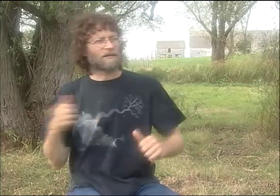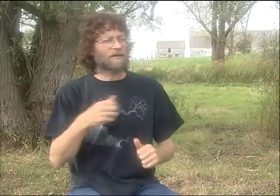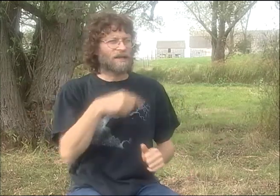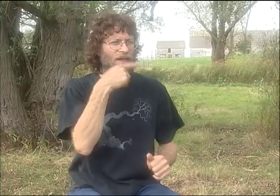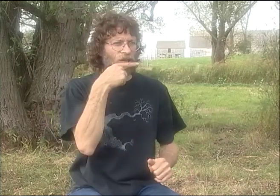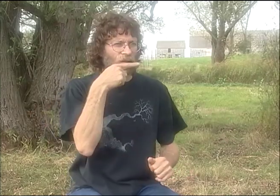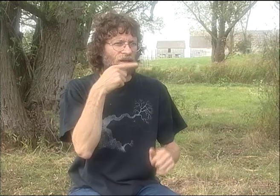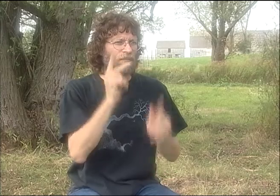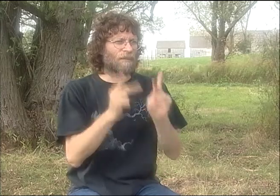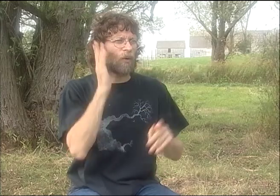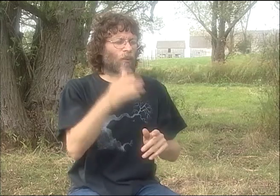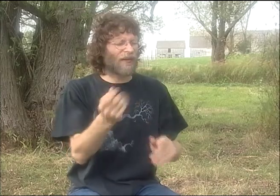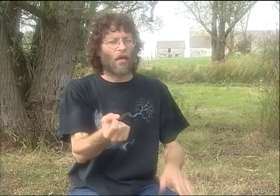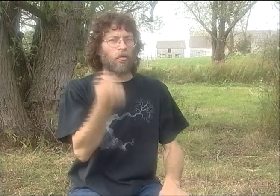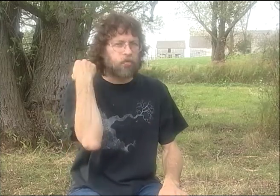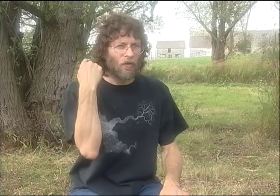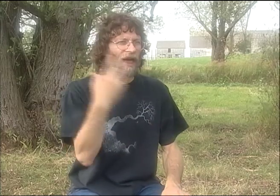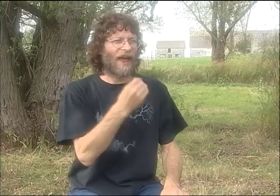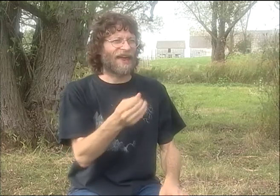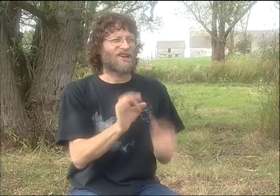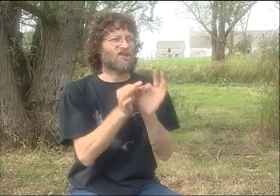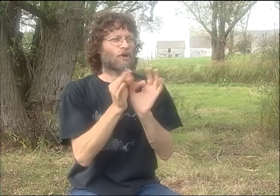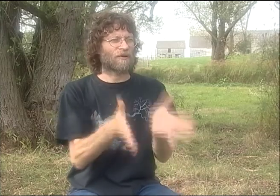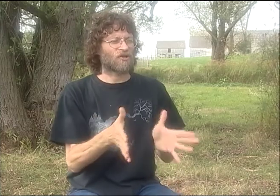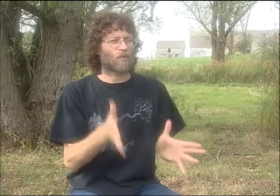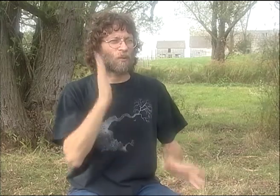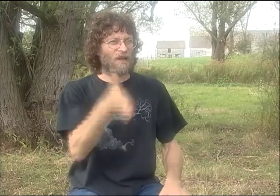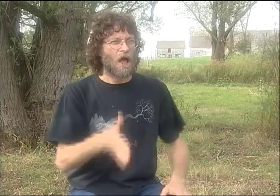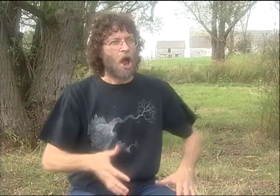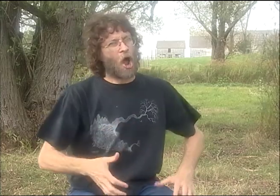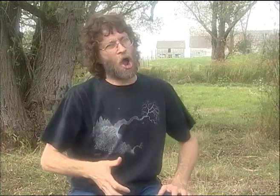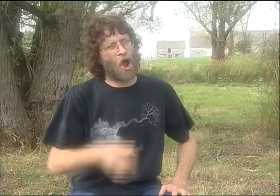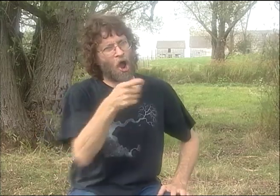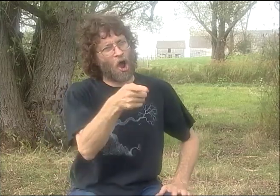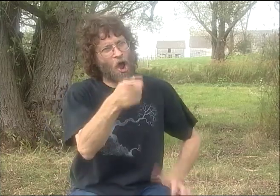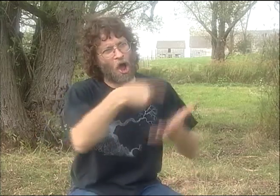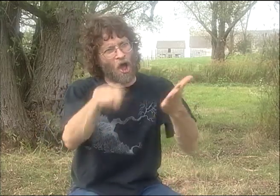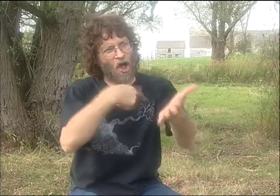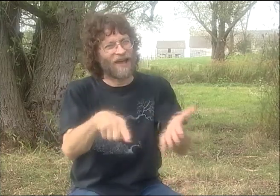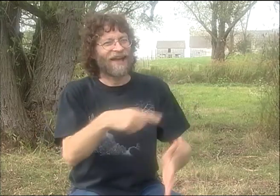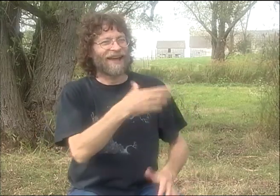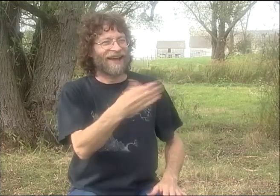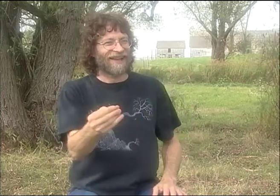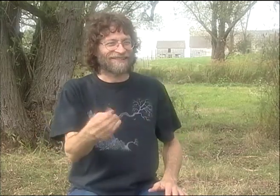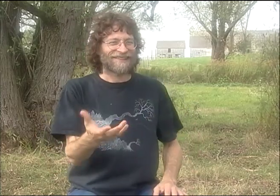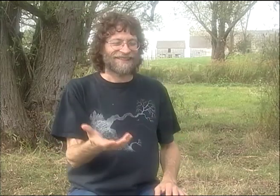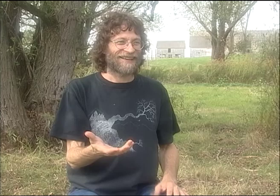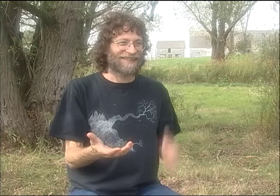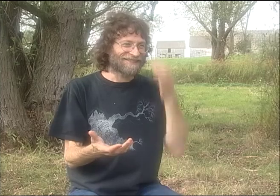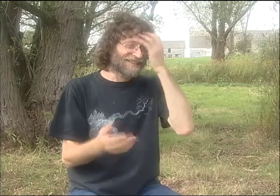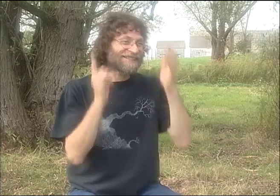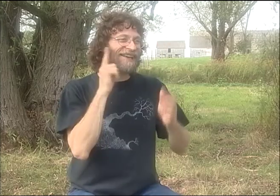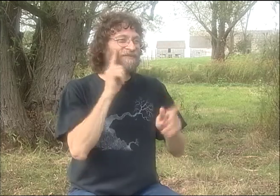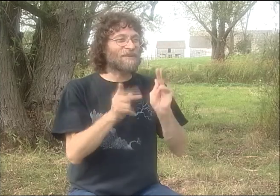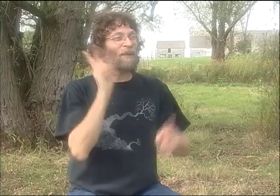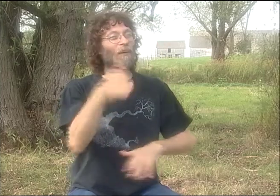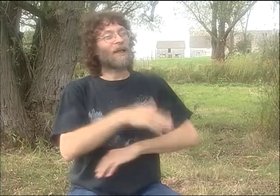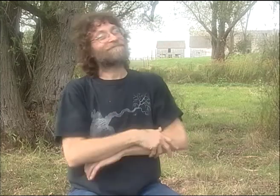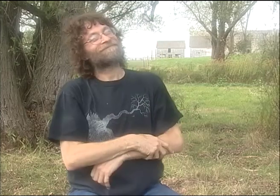AGAIN AND AGAIN." BECAUSE IT'S REALLY IMPORTANT TO MATCH UP THE TIMING. YOU KNOW, WORDS CAN PUT YOU IN A SITUATION WHERE YOU'RE LAGGING WAY BEHIND,